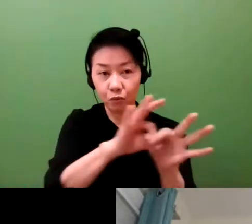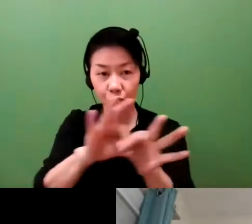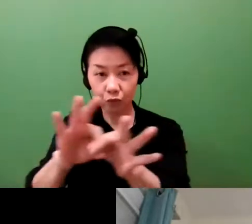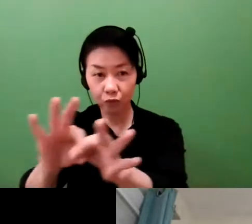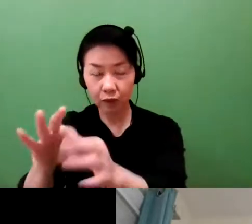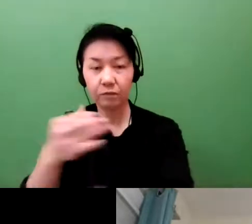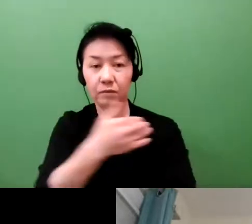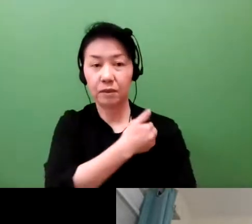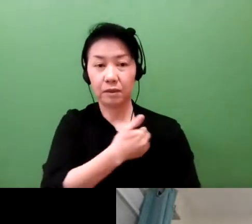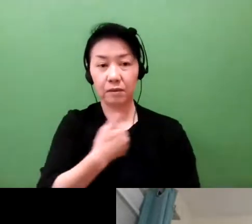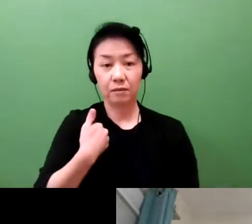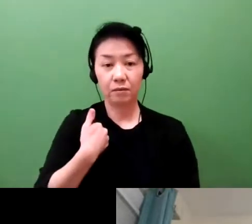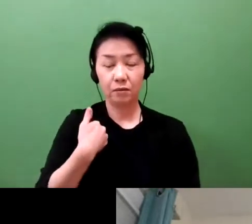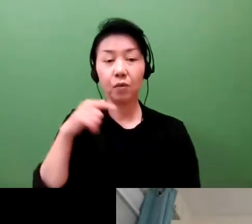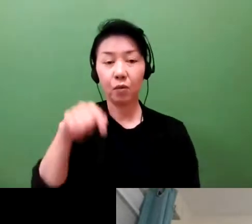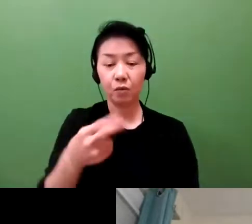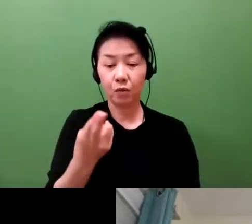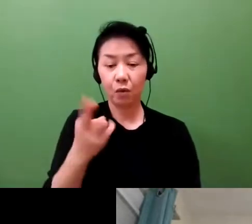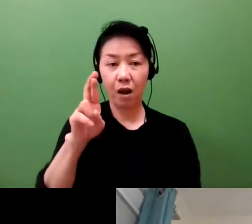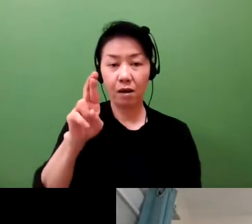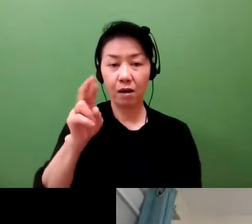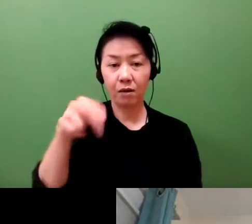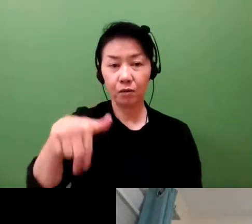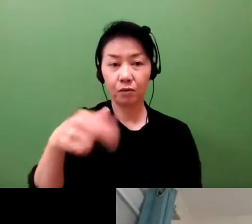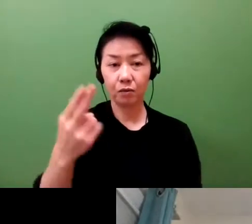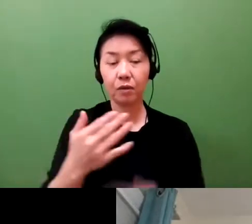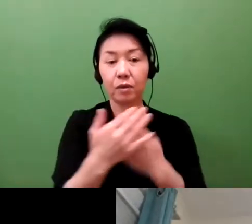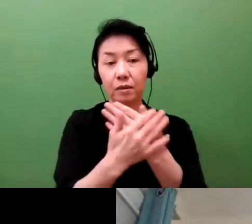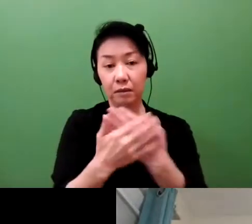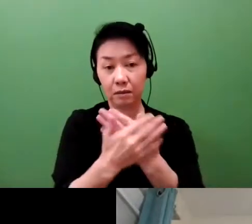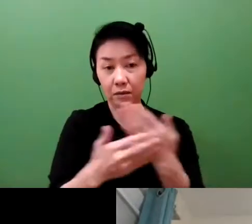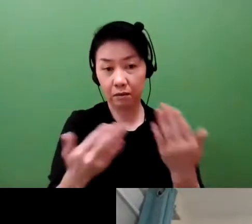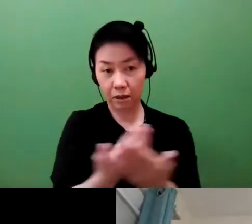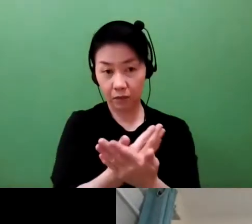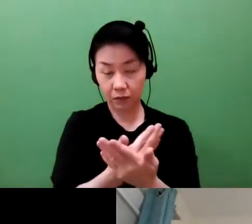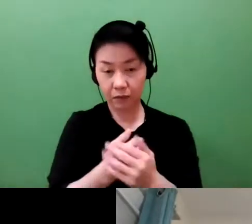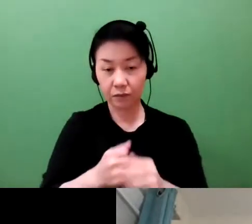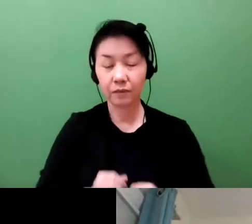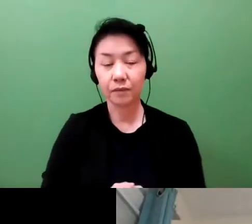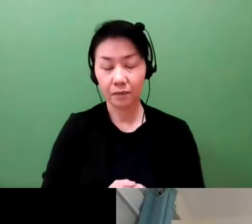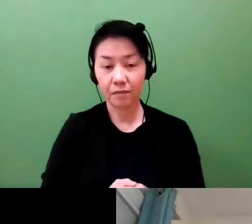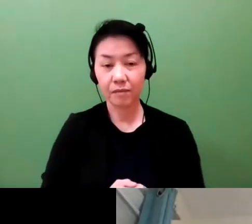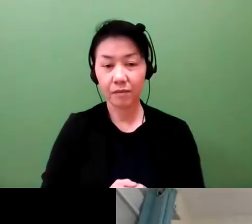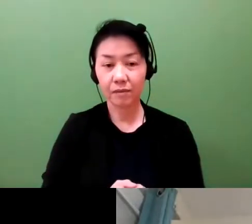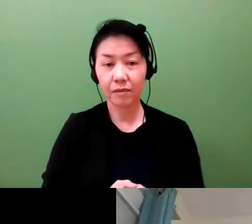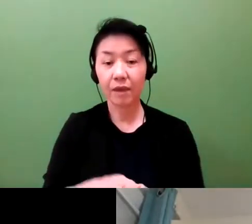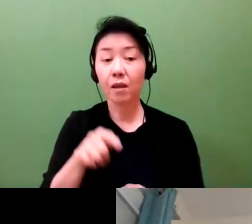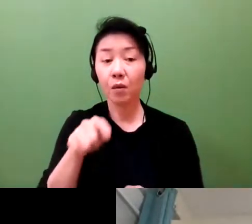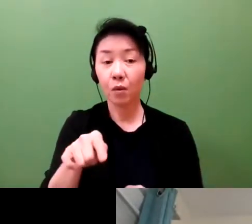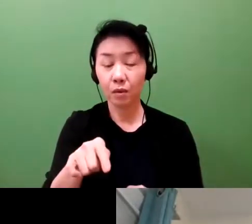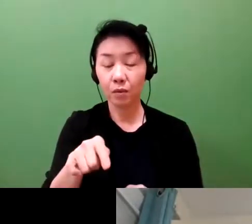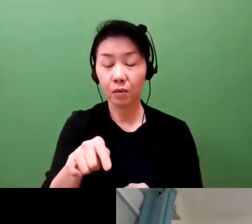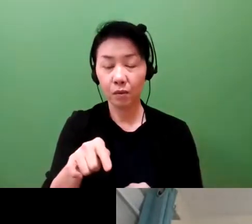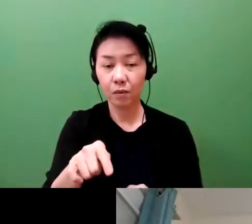are in a big national or international environment where you can't meet with people face to face,